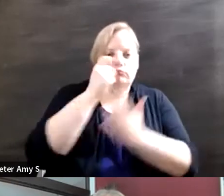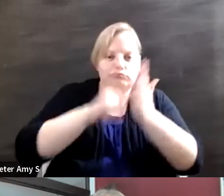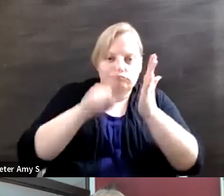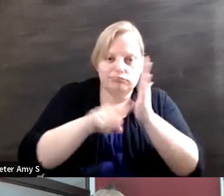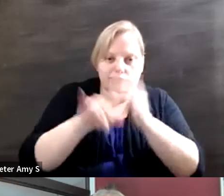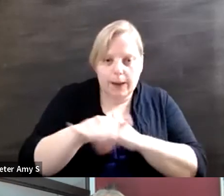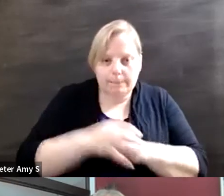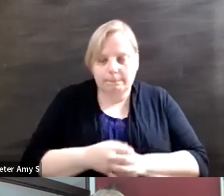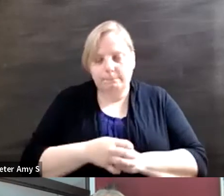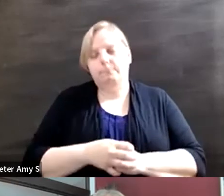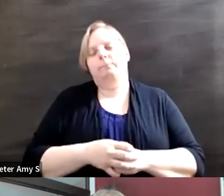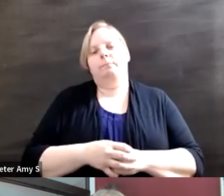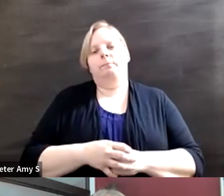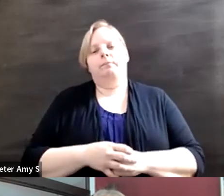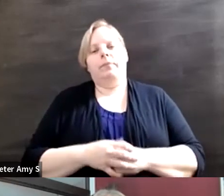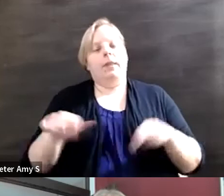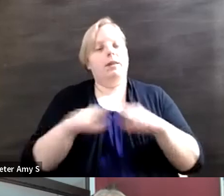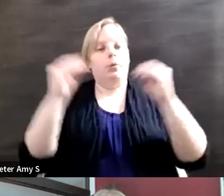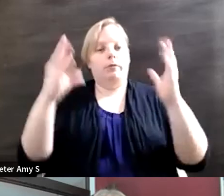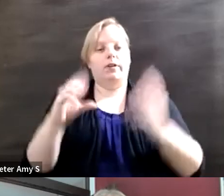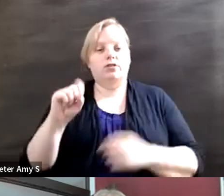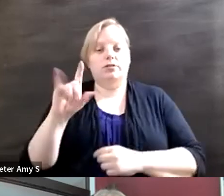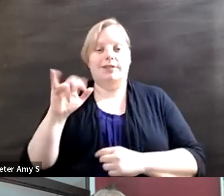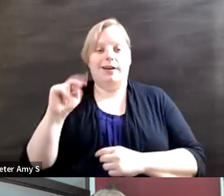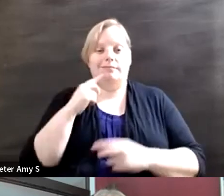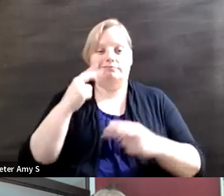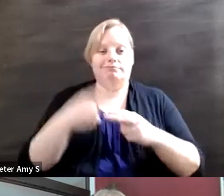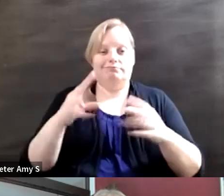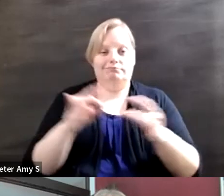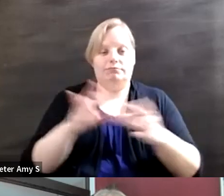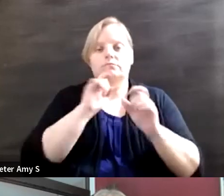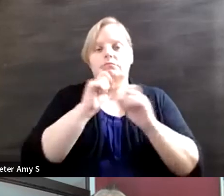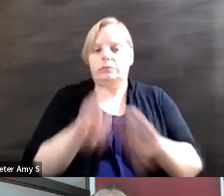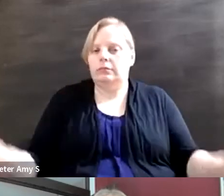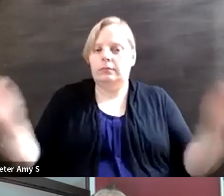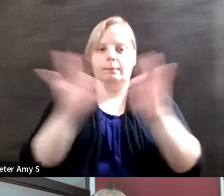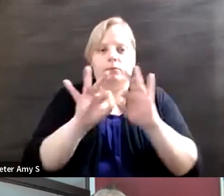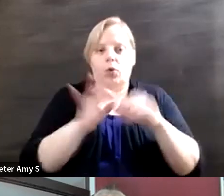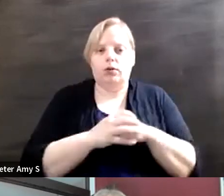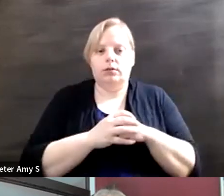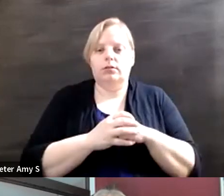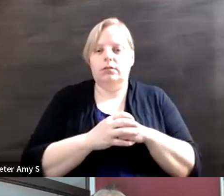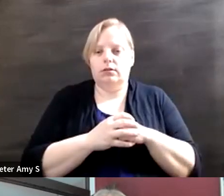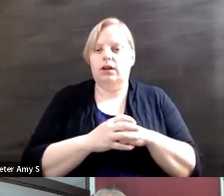And as Professor Stein said it is important that in the emerging issues no we need to include also